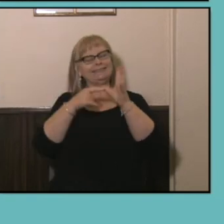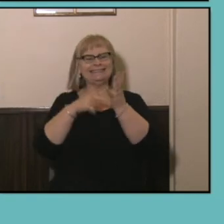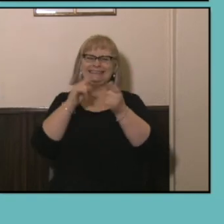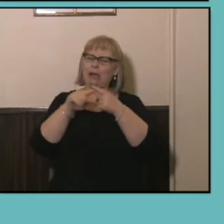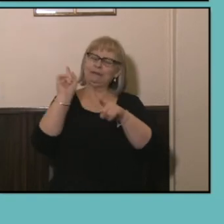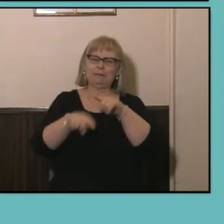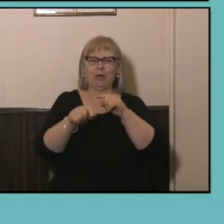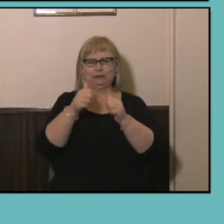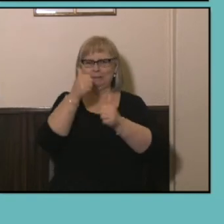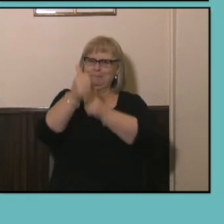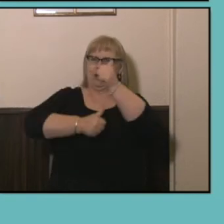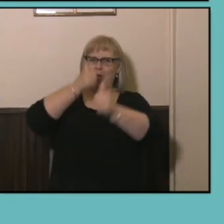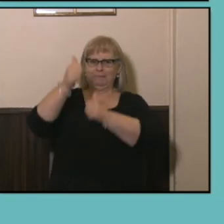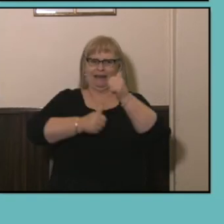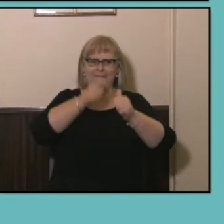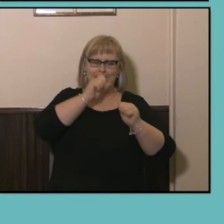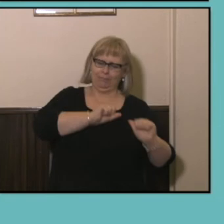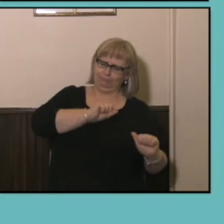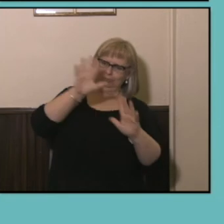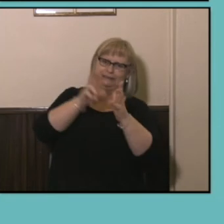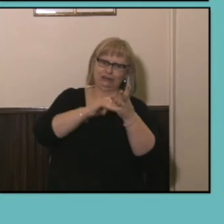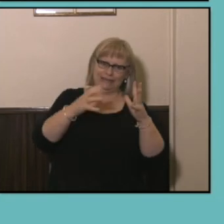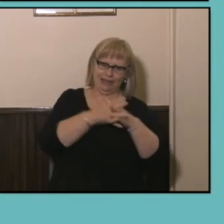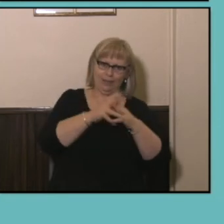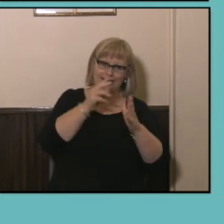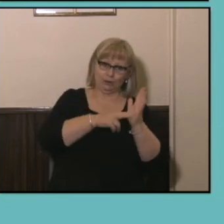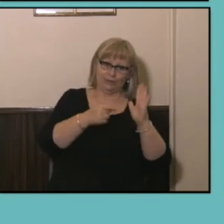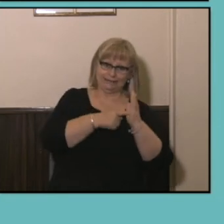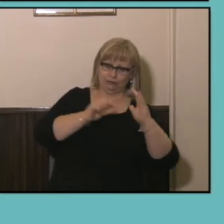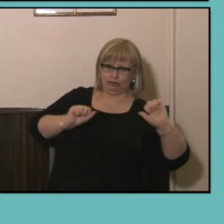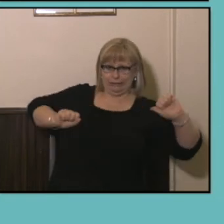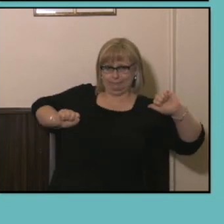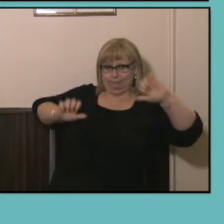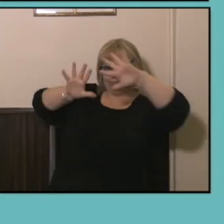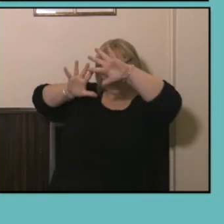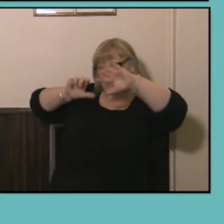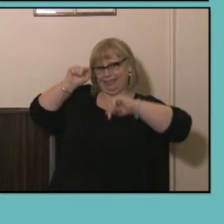destination for people leaving New South Wales and the Northern Territory. On the